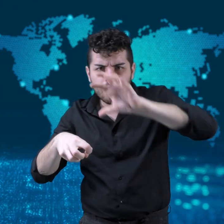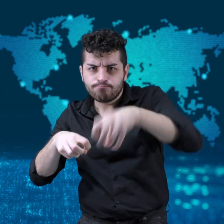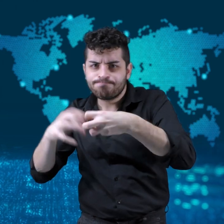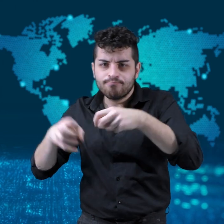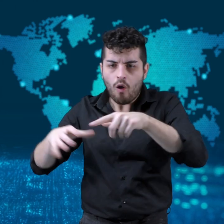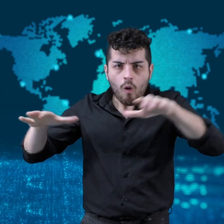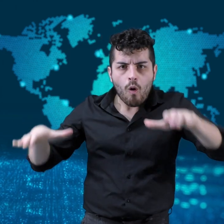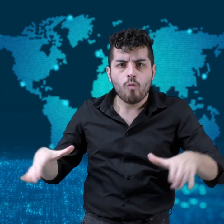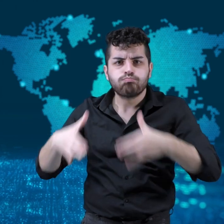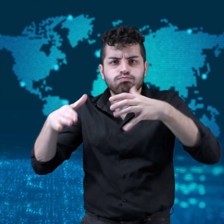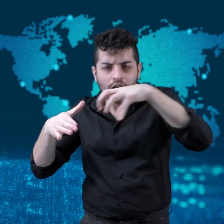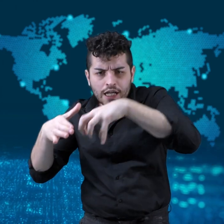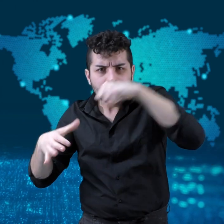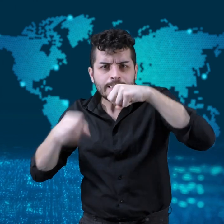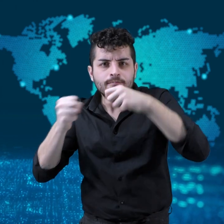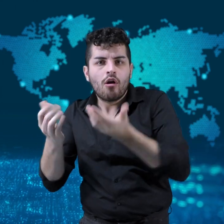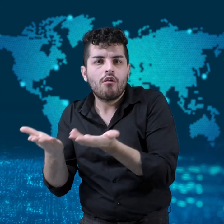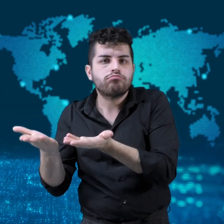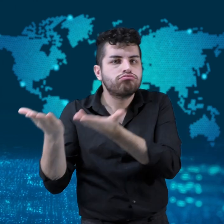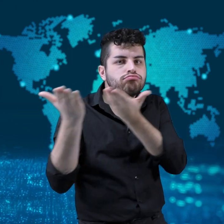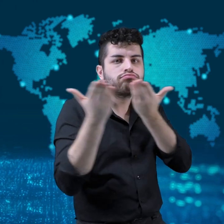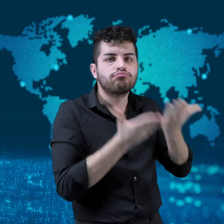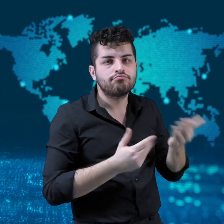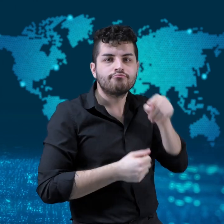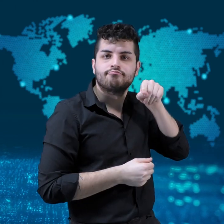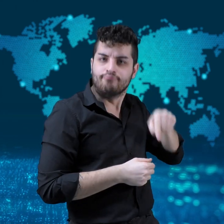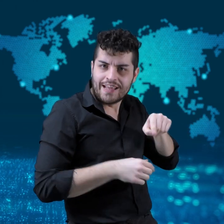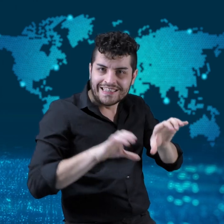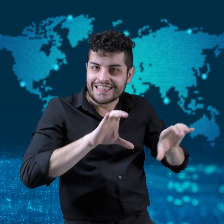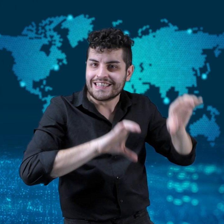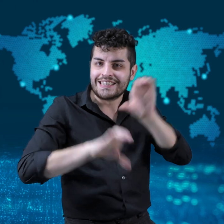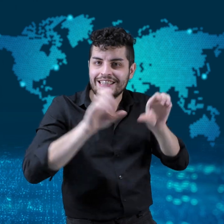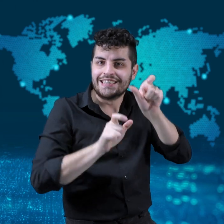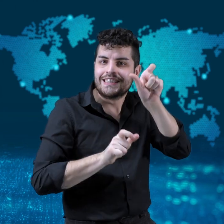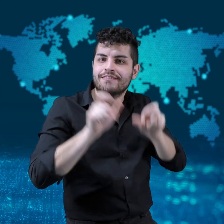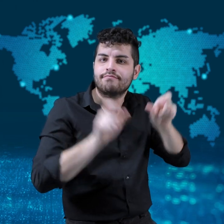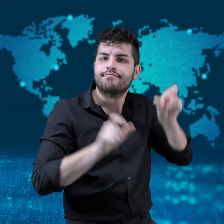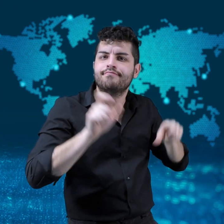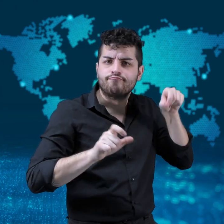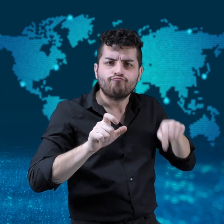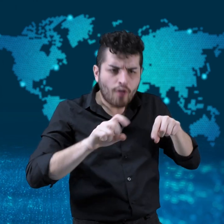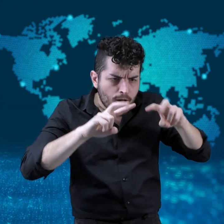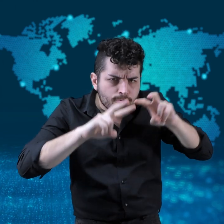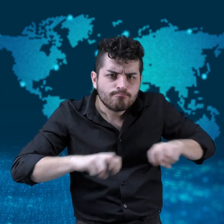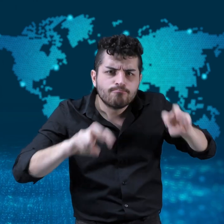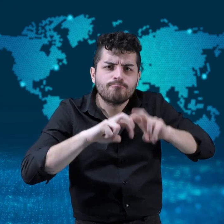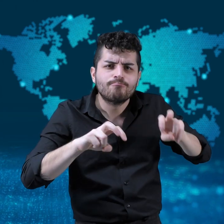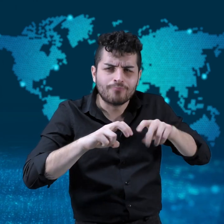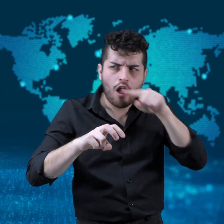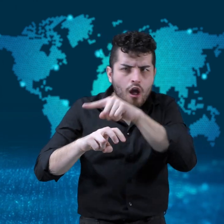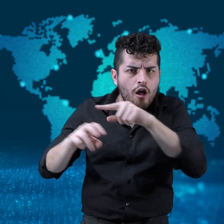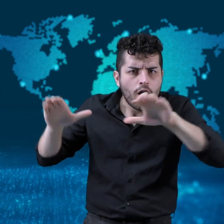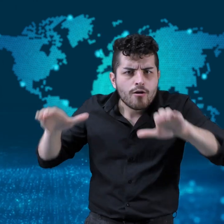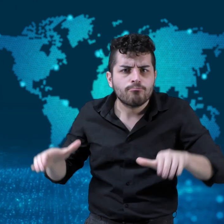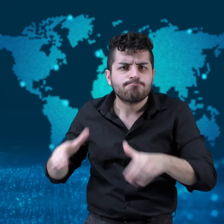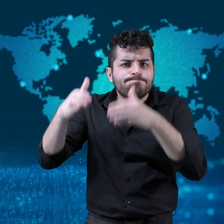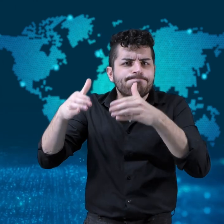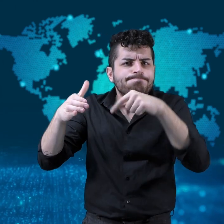With these successes, private tourists may soon